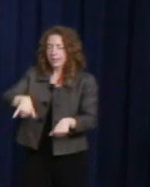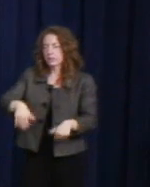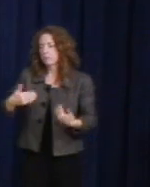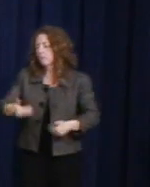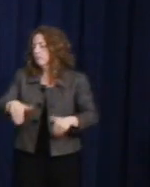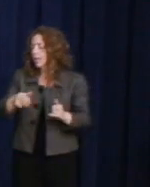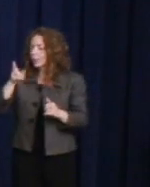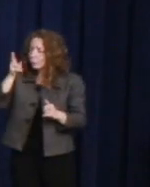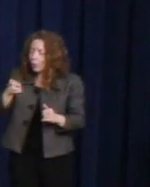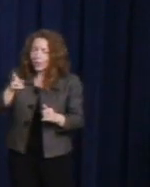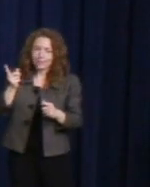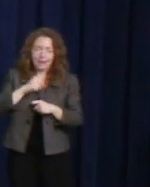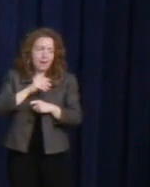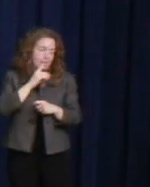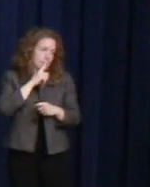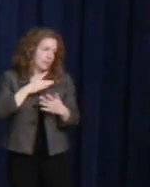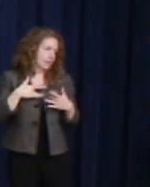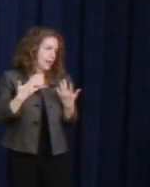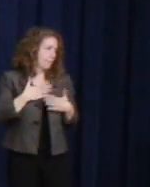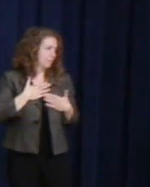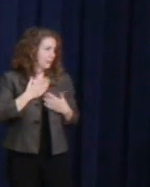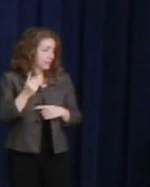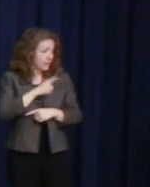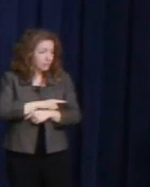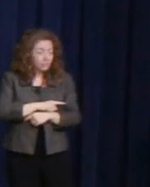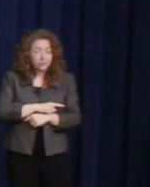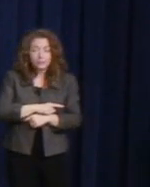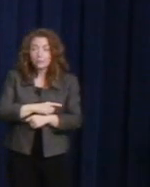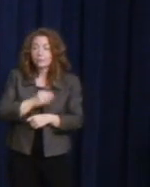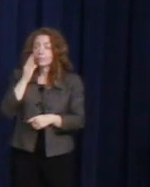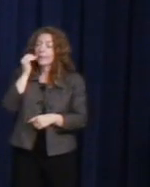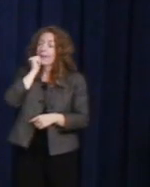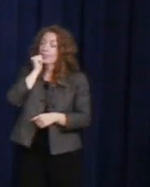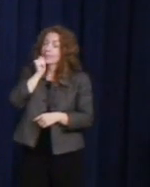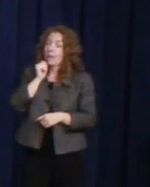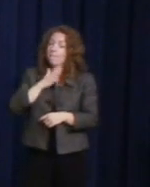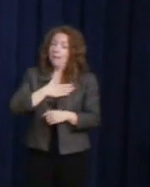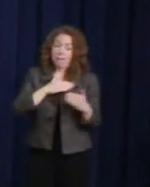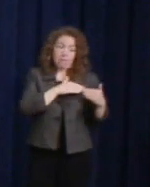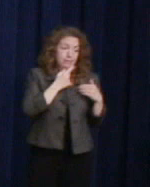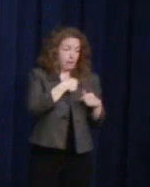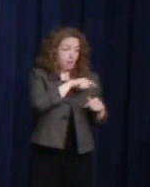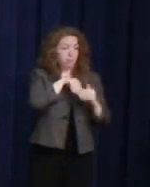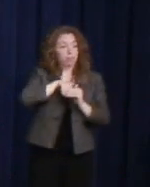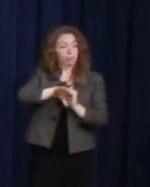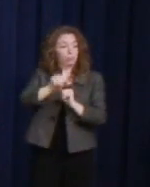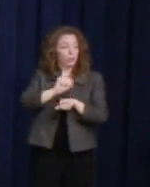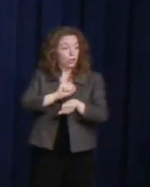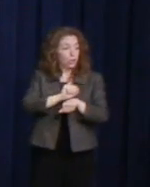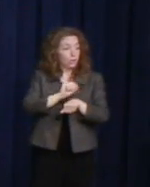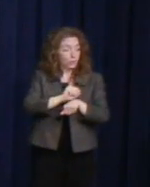Every day that my colleagues and I come into work, we pass a framed picture of Harvey Milk.